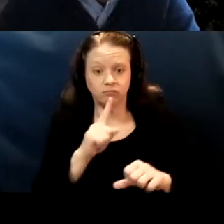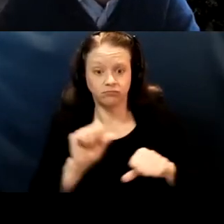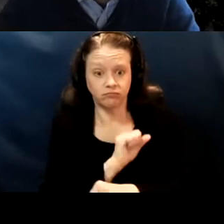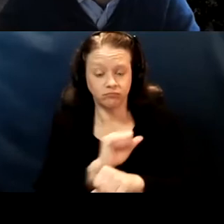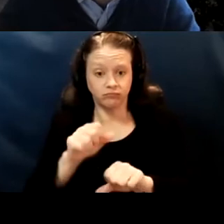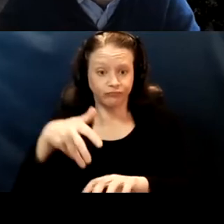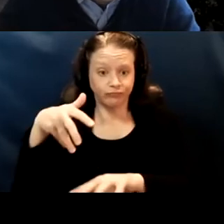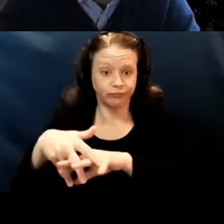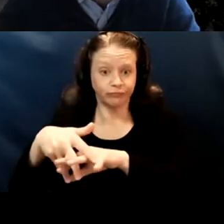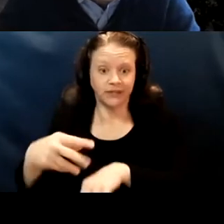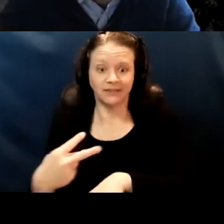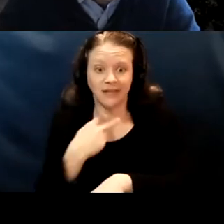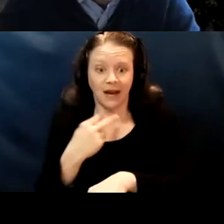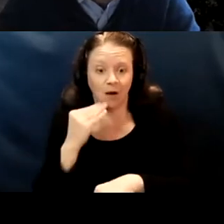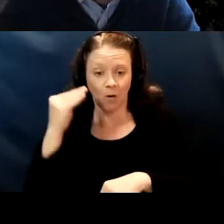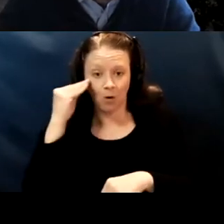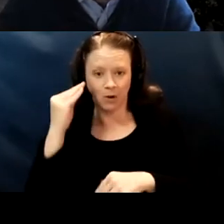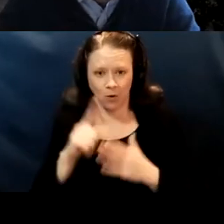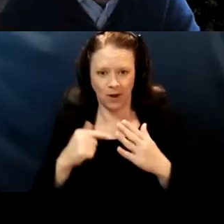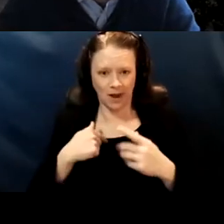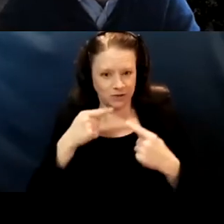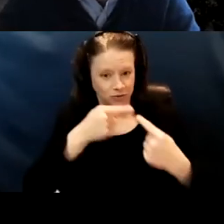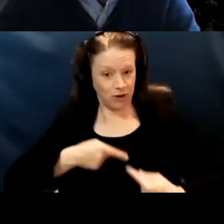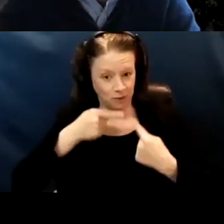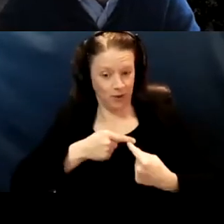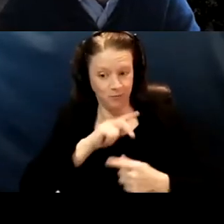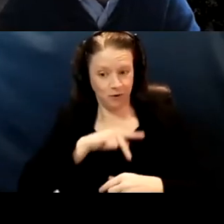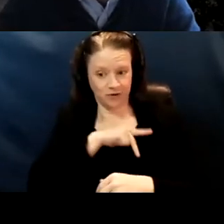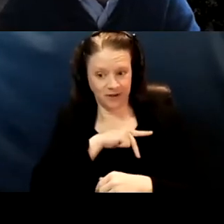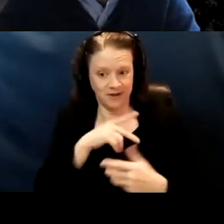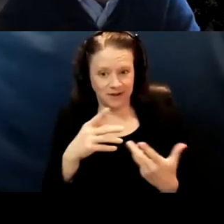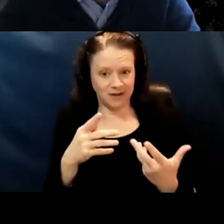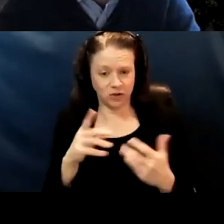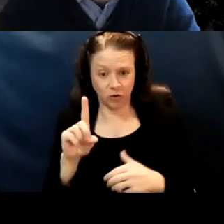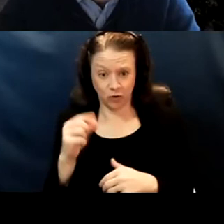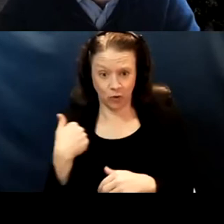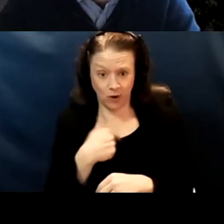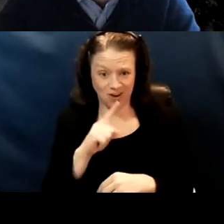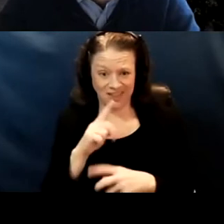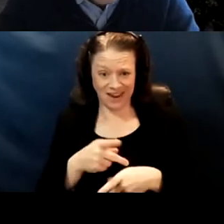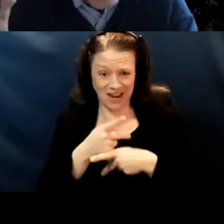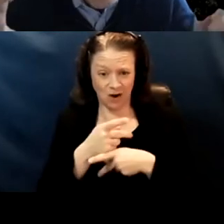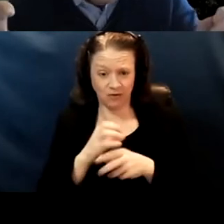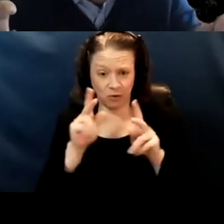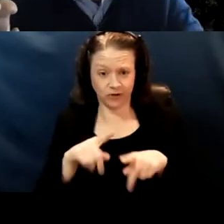And I guess what I'm kind of struggling with personally is do we really care if somebody is truly homebound?